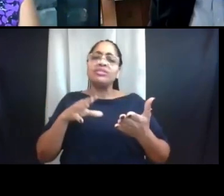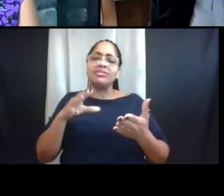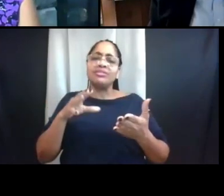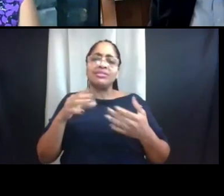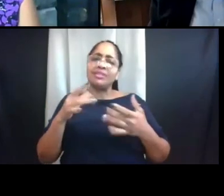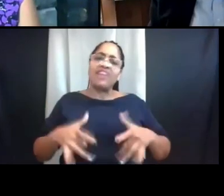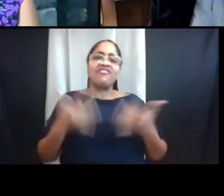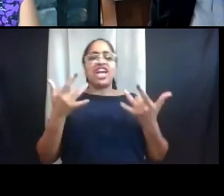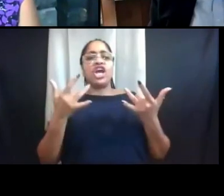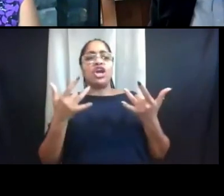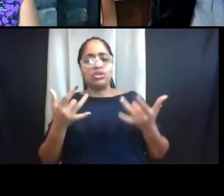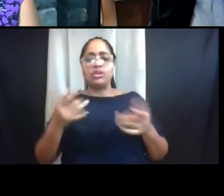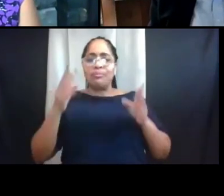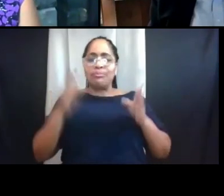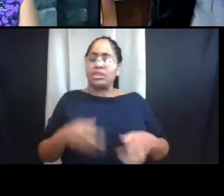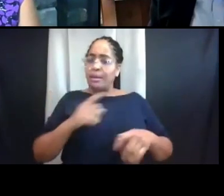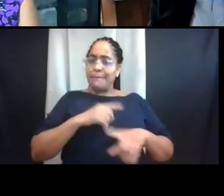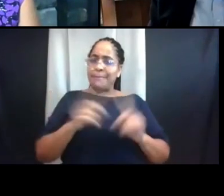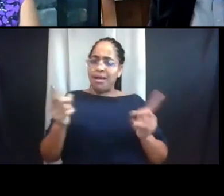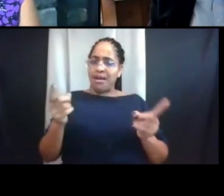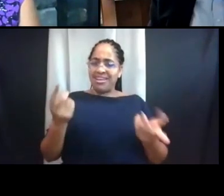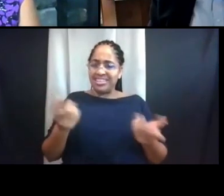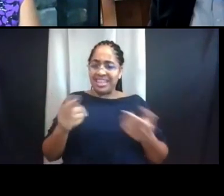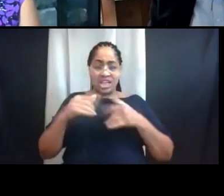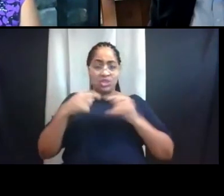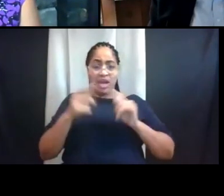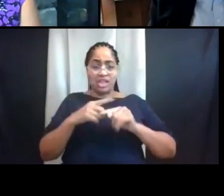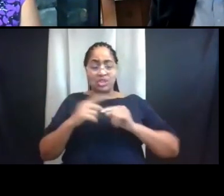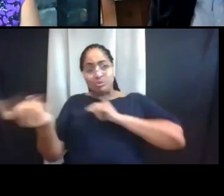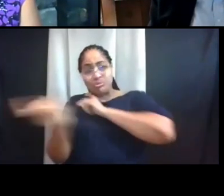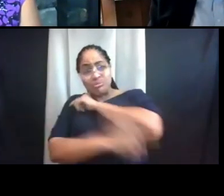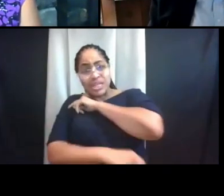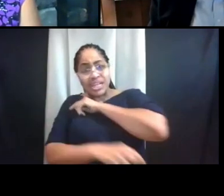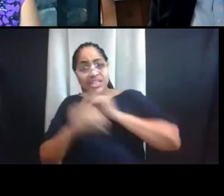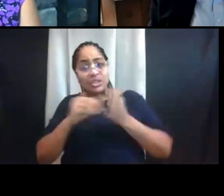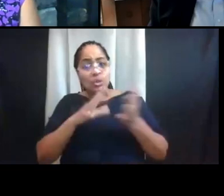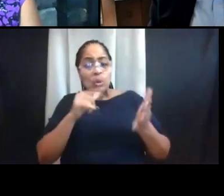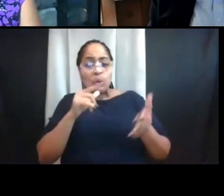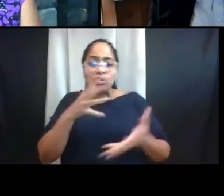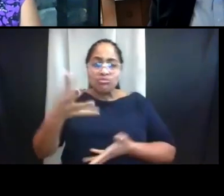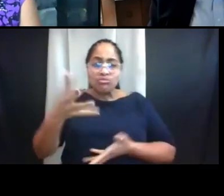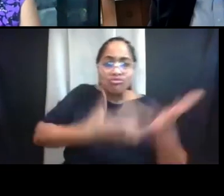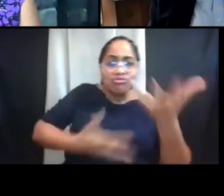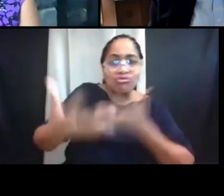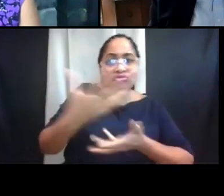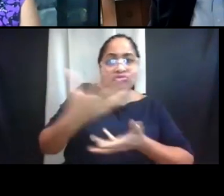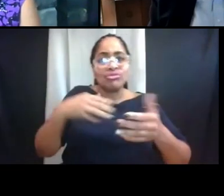Having to penalize students for attempting to engage in social behavior that is normal and healthy